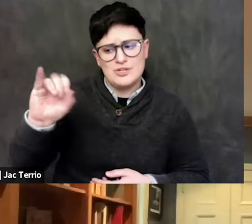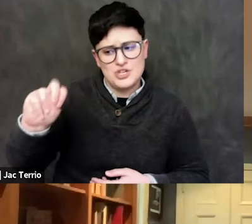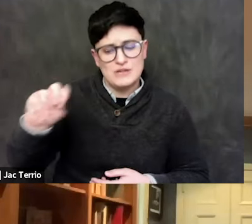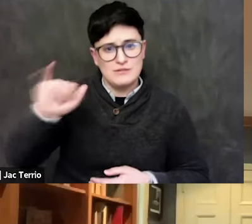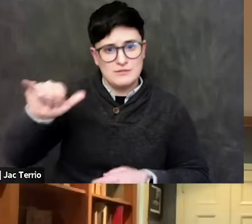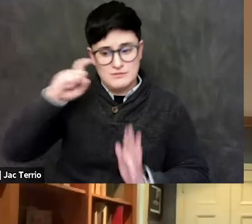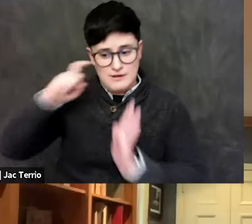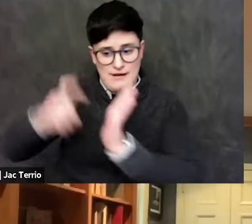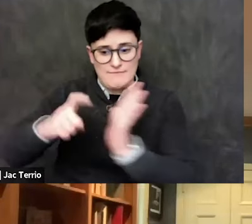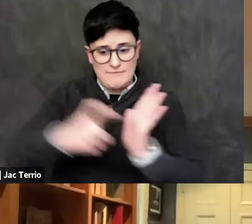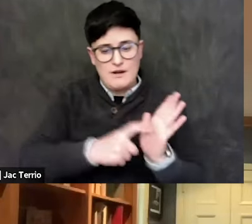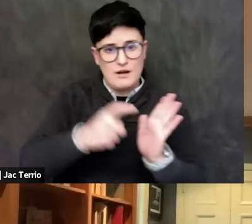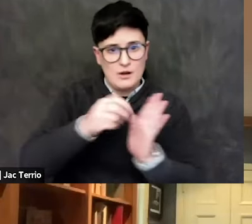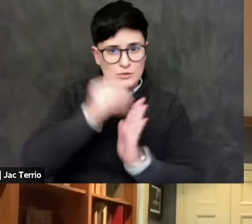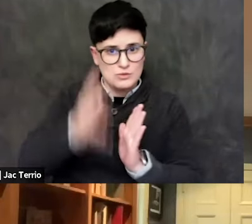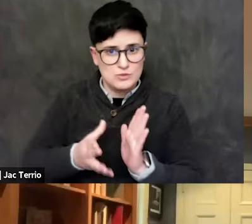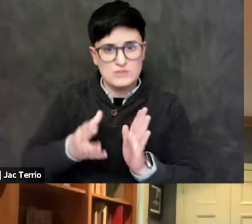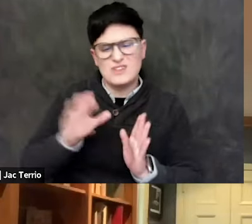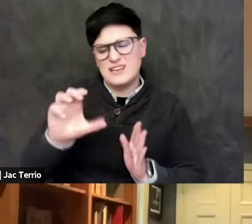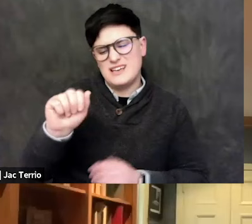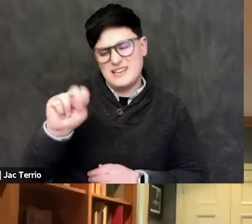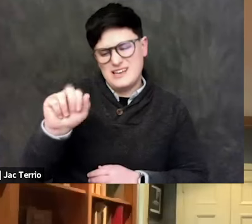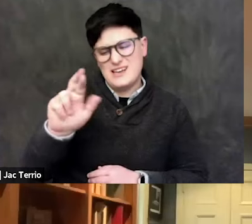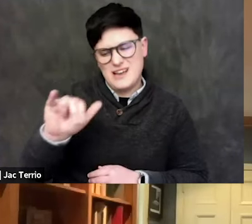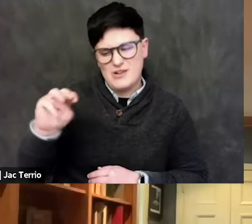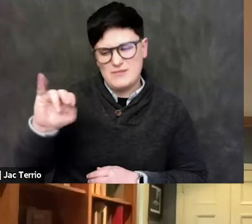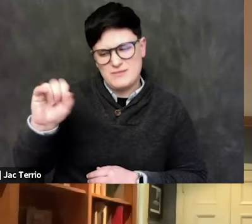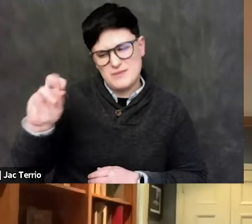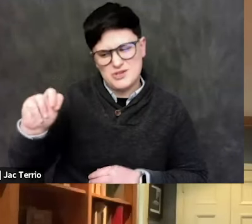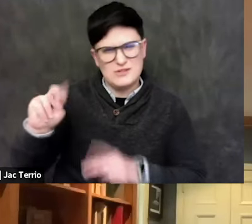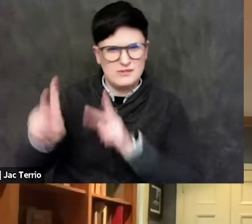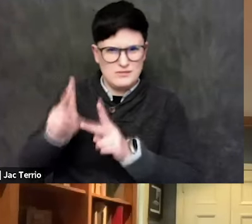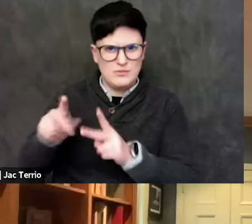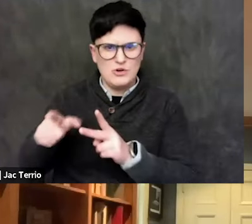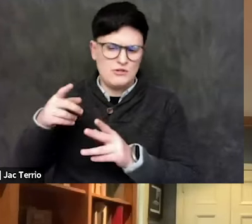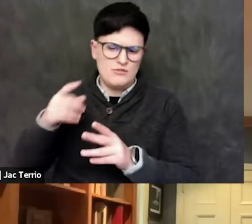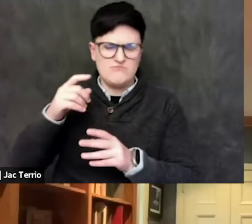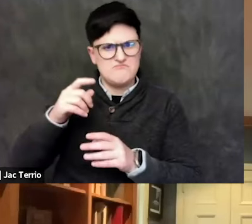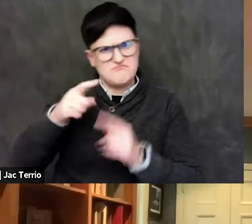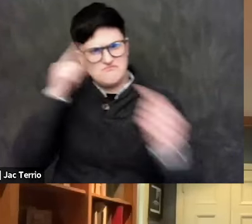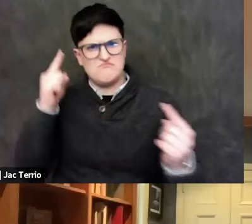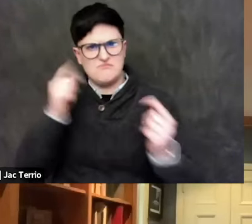that the Canary Mission folks have objection to some of their speech. And I share a lot of their objections.